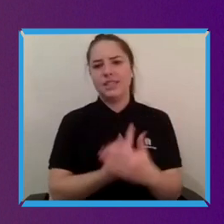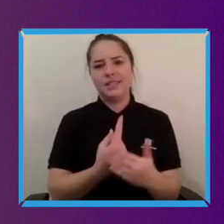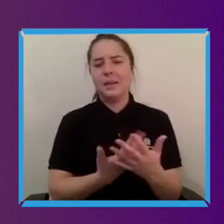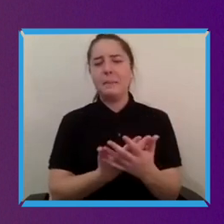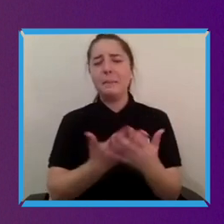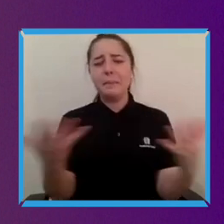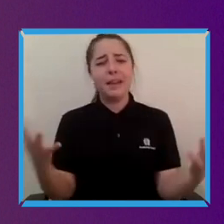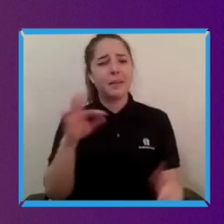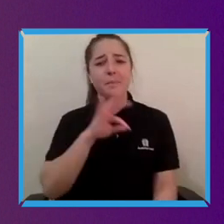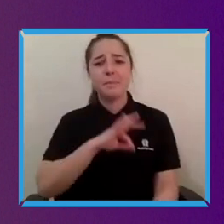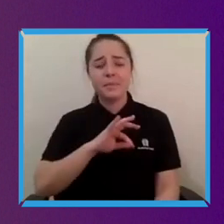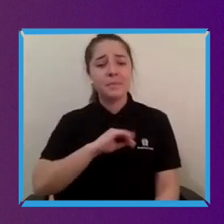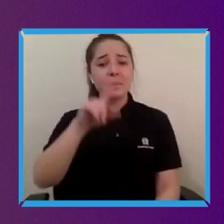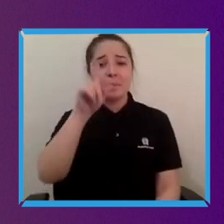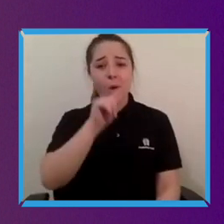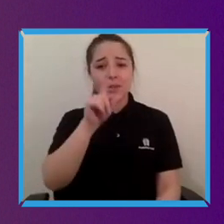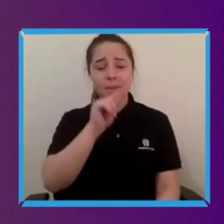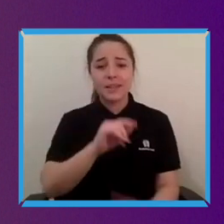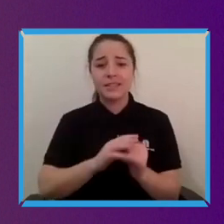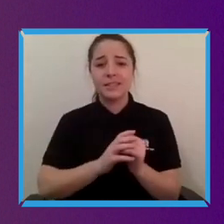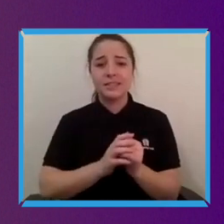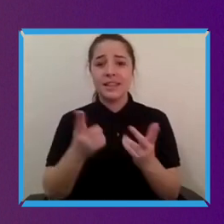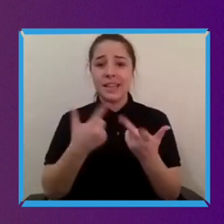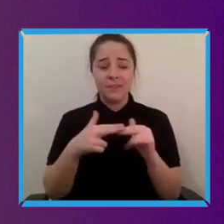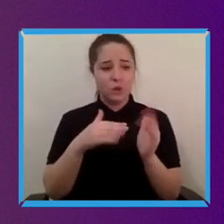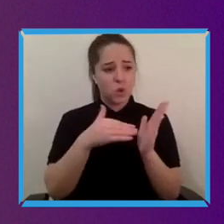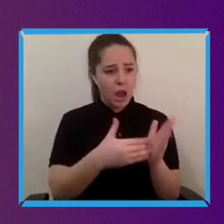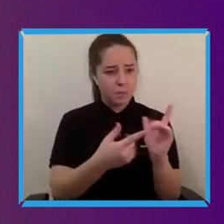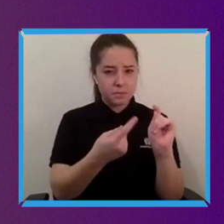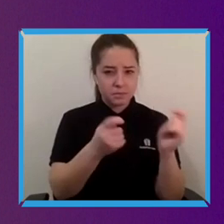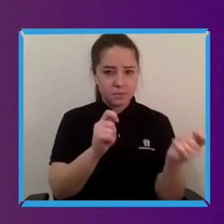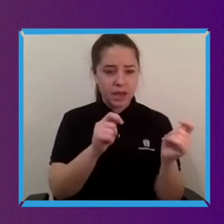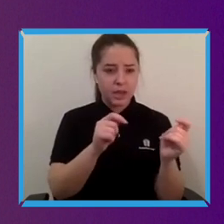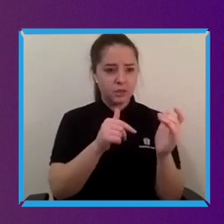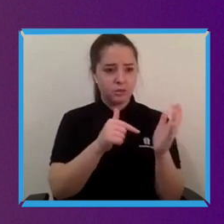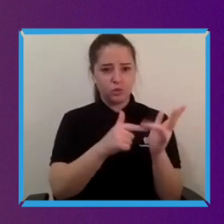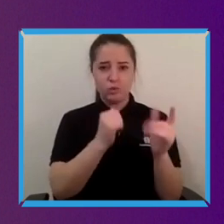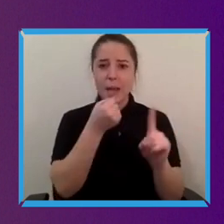optimising for just well-being and impact of of of everyday people there is